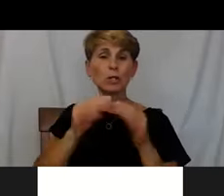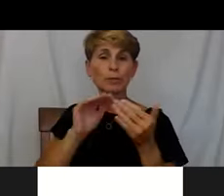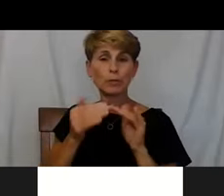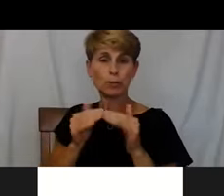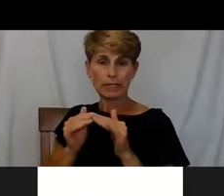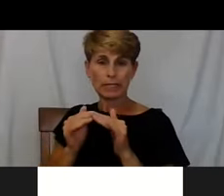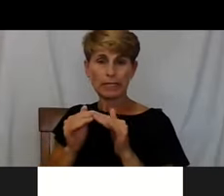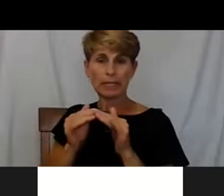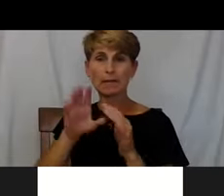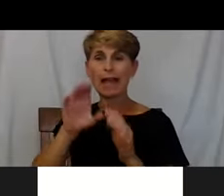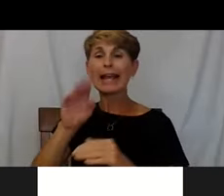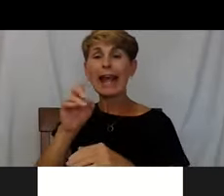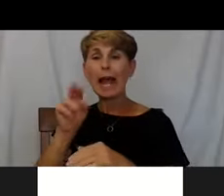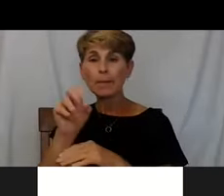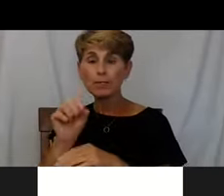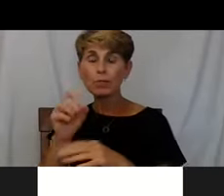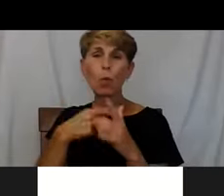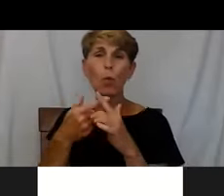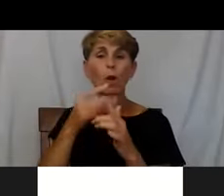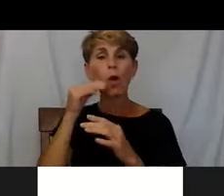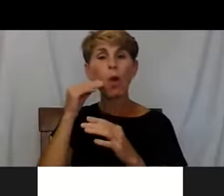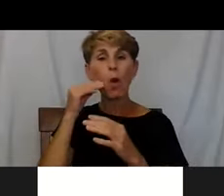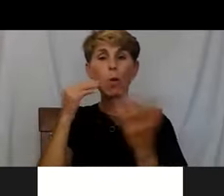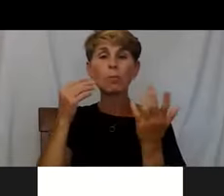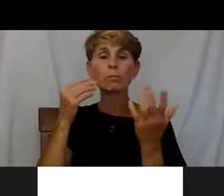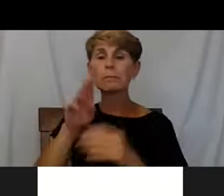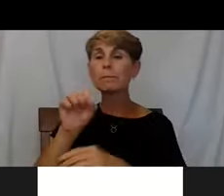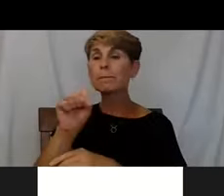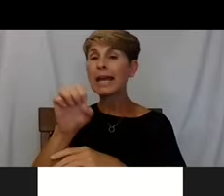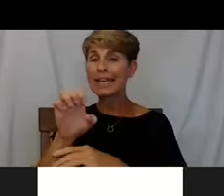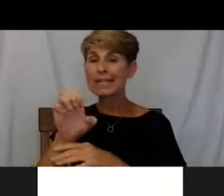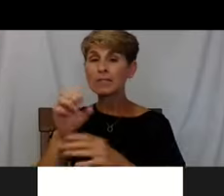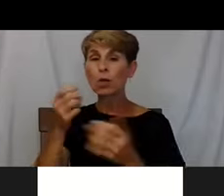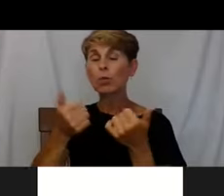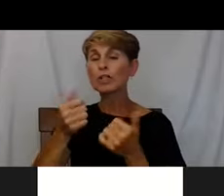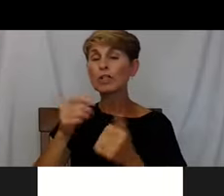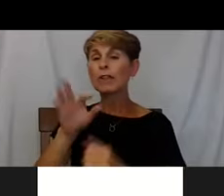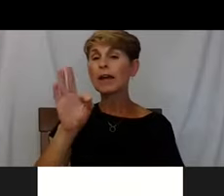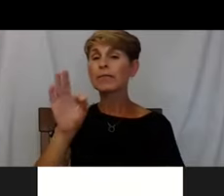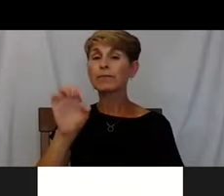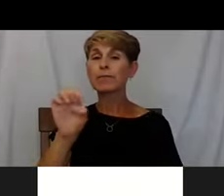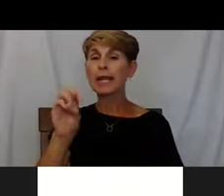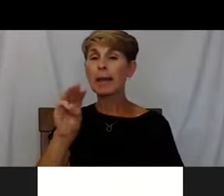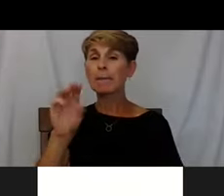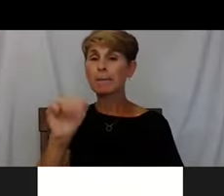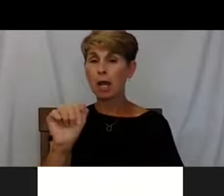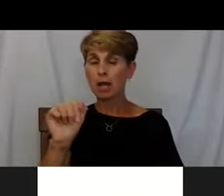or the Homebase which is the FEMA trailers. So we have access to some services.